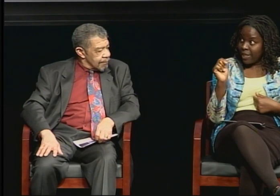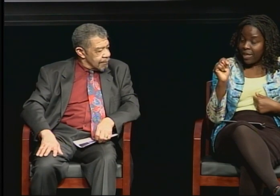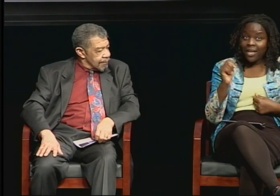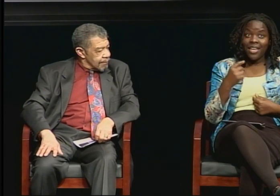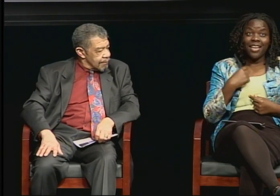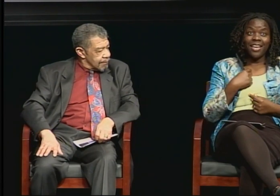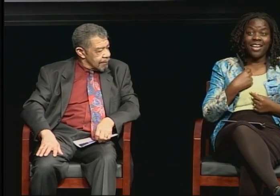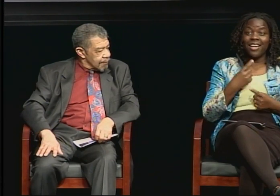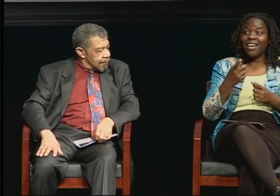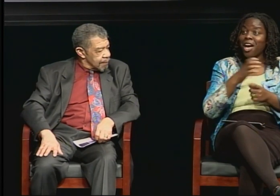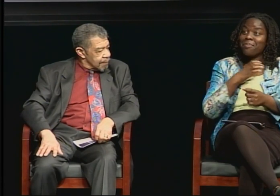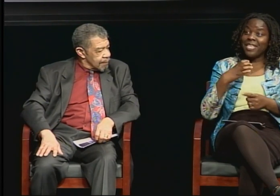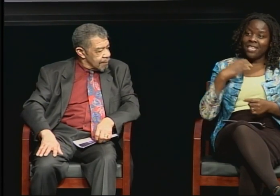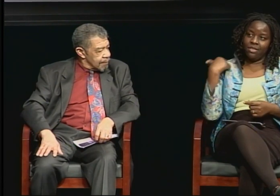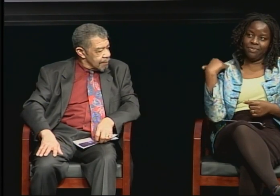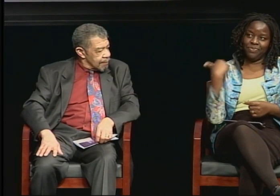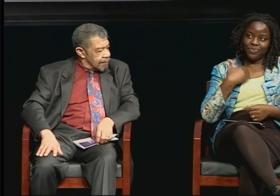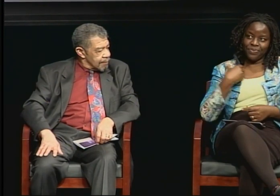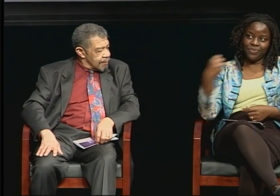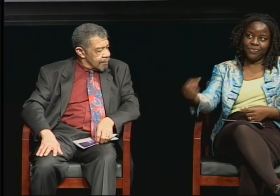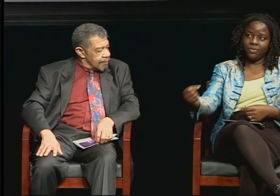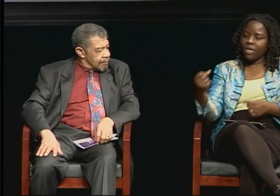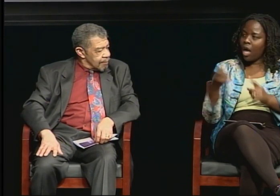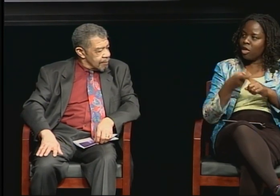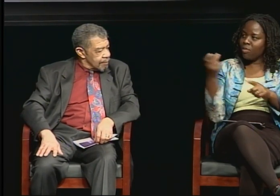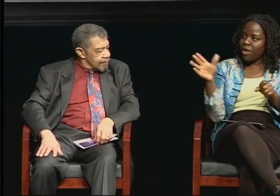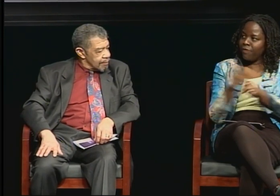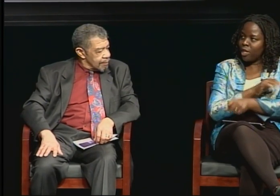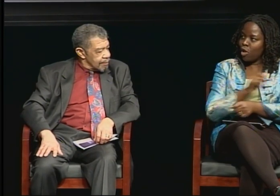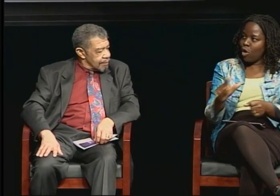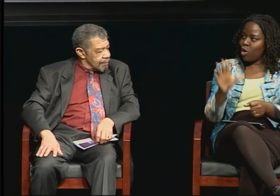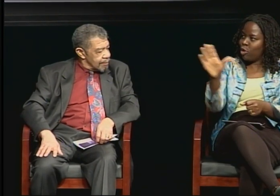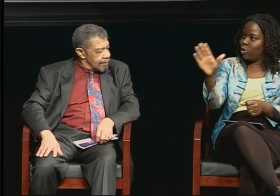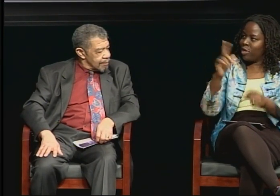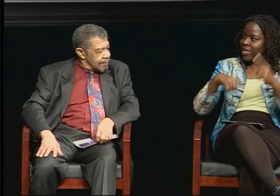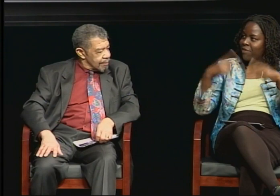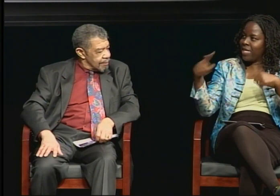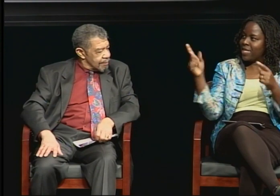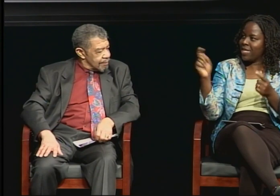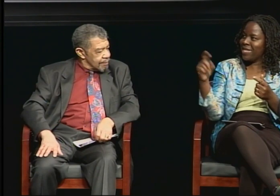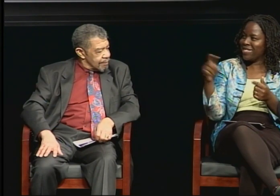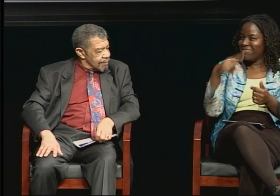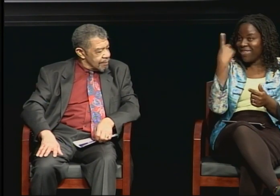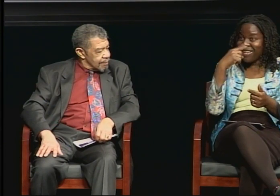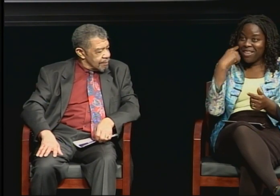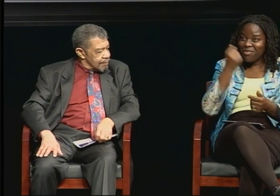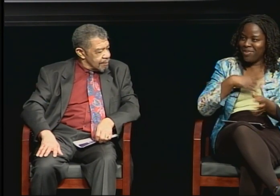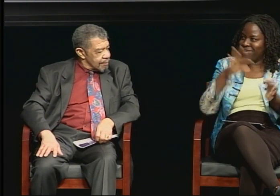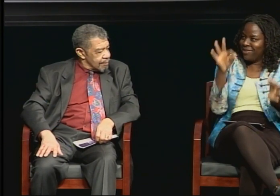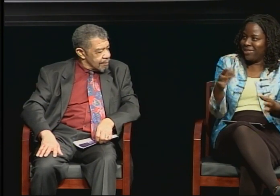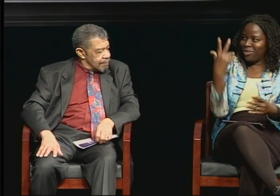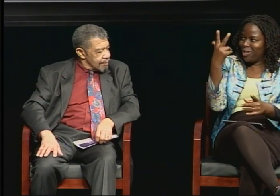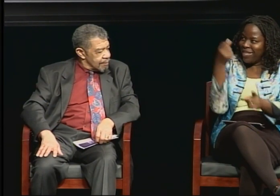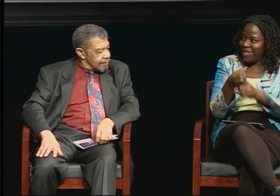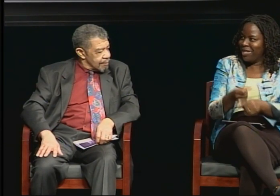And you know it happened over many, many years. And I think many of us black deaf people feel very dejected because of that.